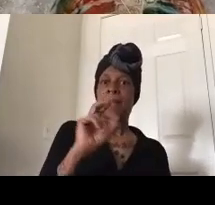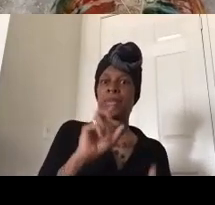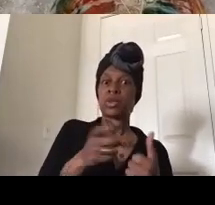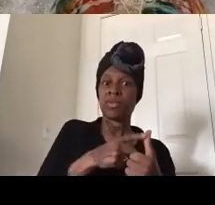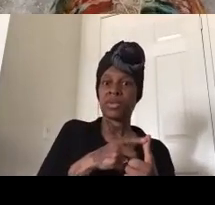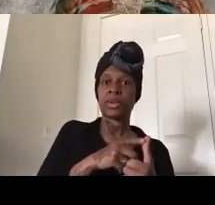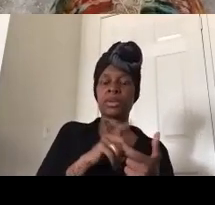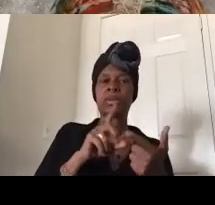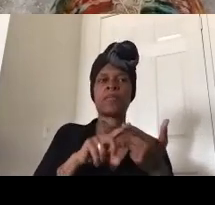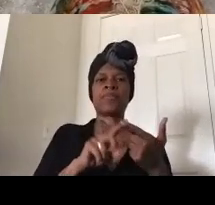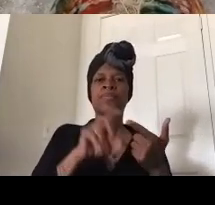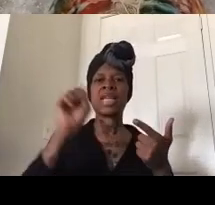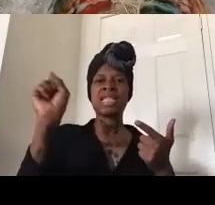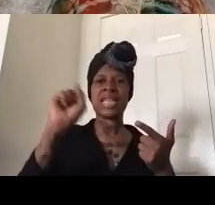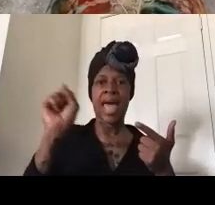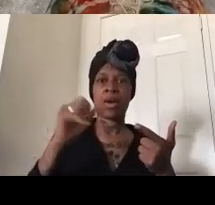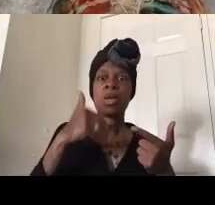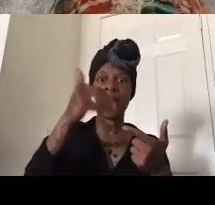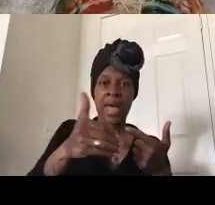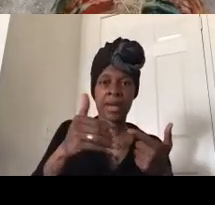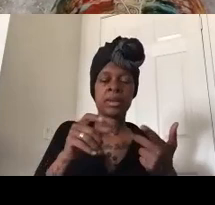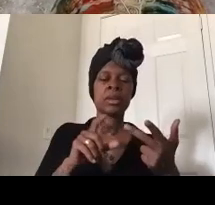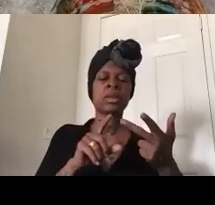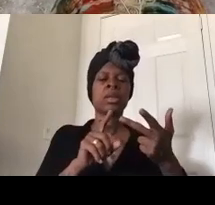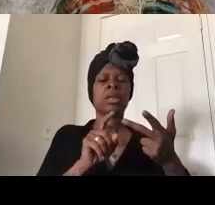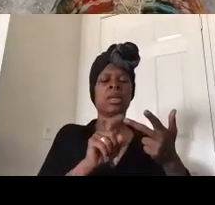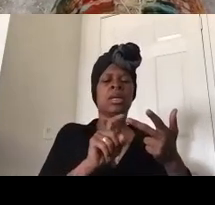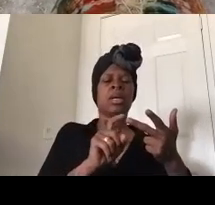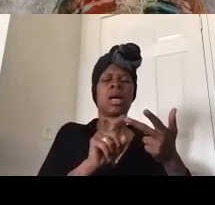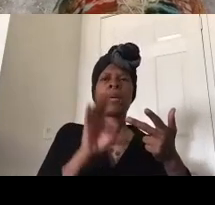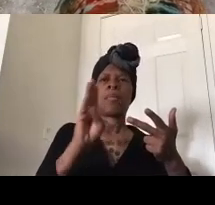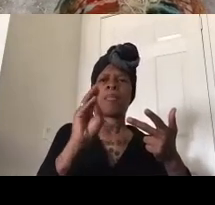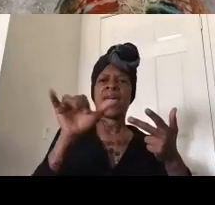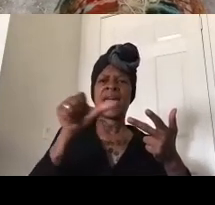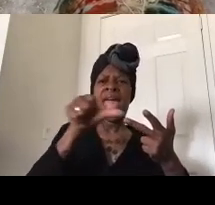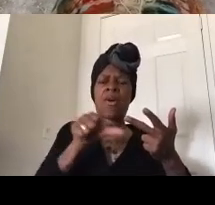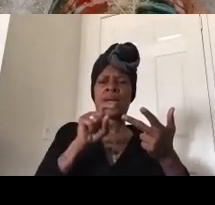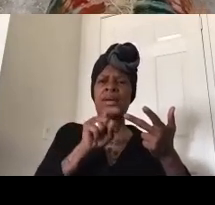that seattle will be next there is one up in the bay area the first california